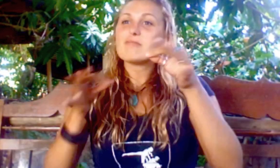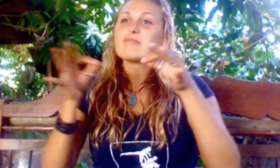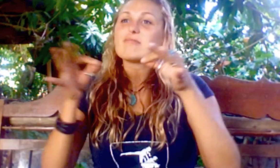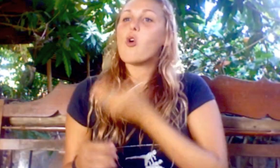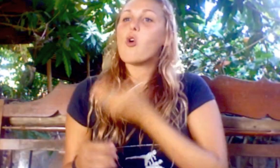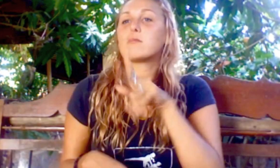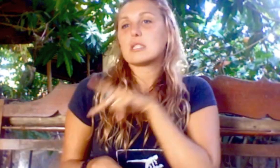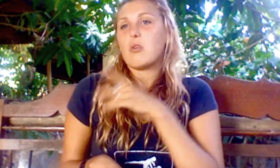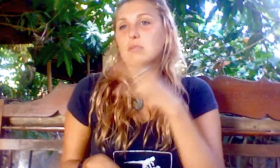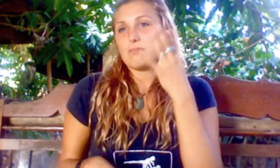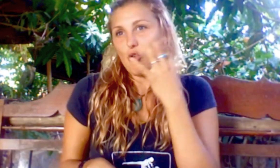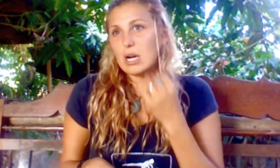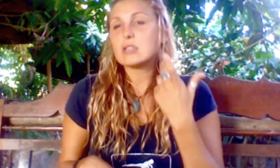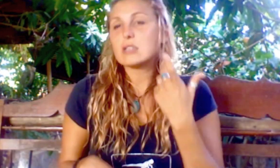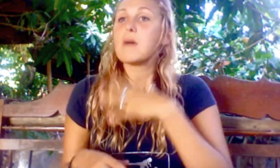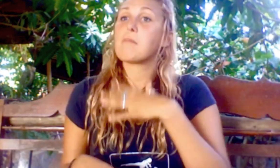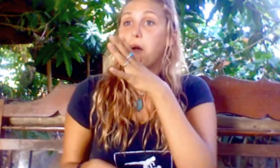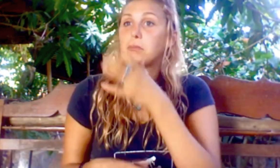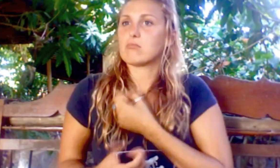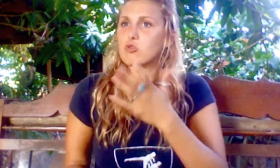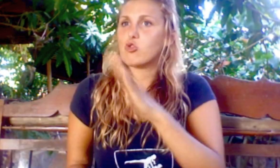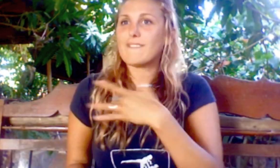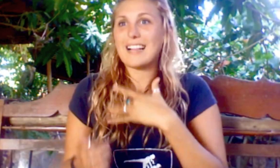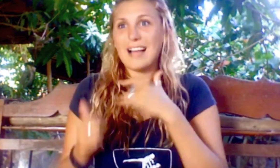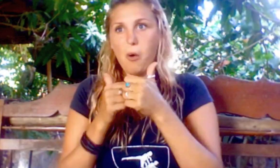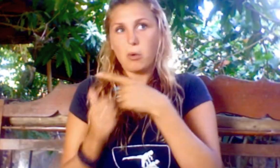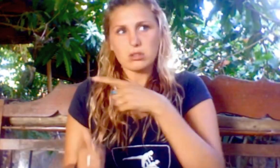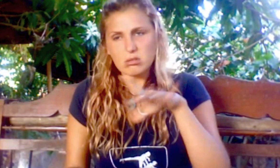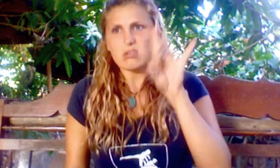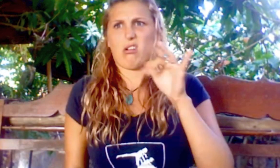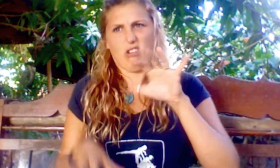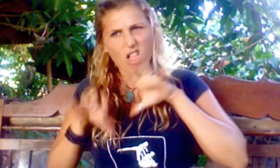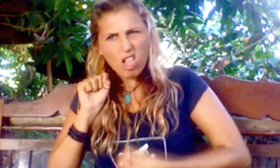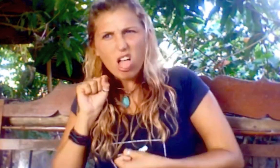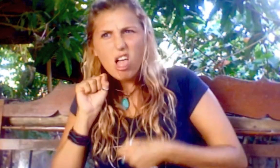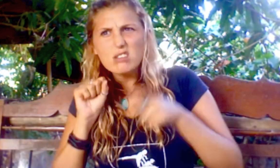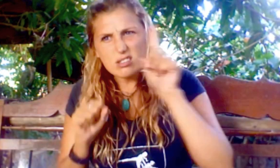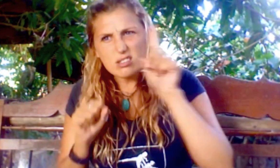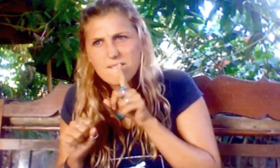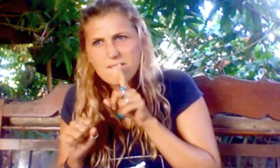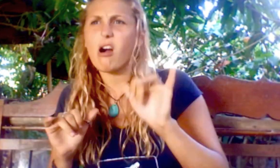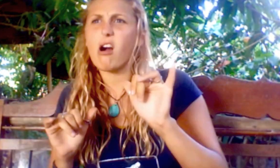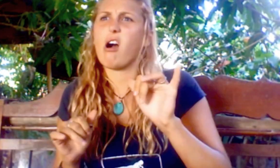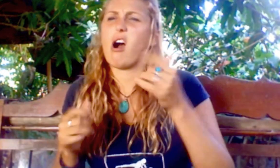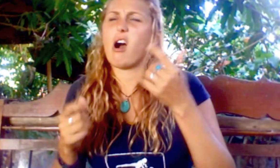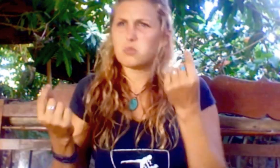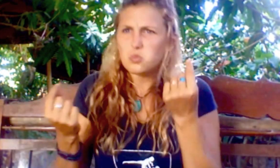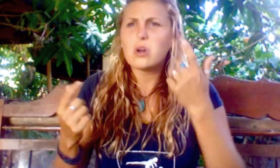We explained about our personal experiences such as the grieving process of having a deaf child, not knowing on what to do,